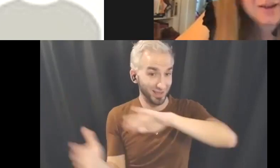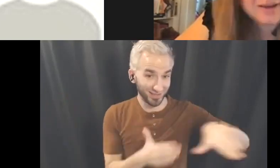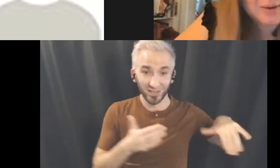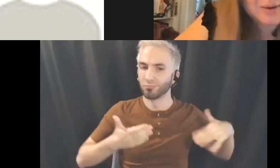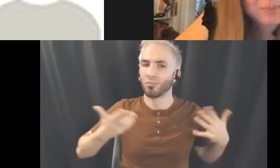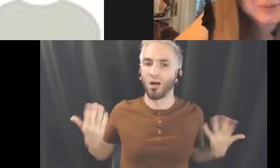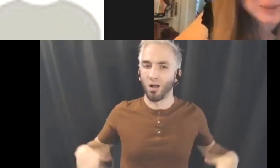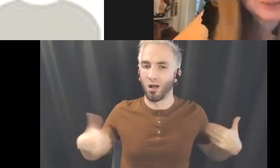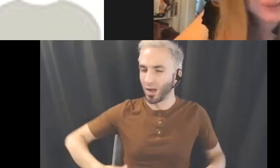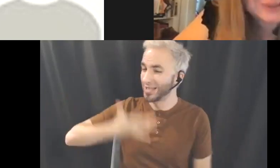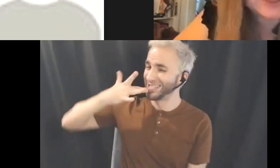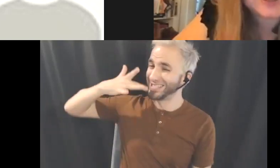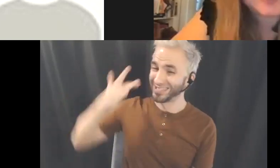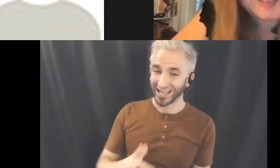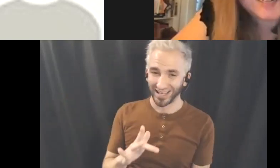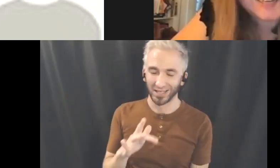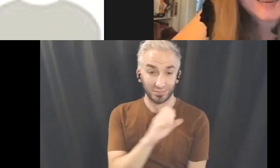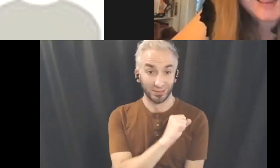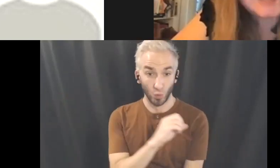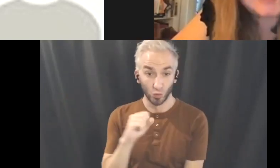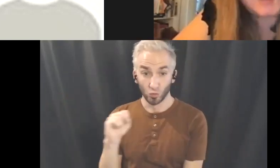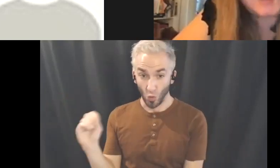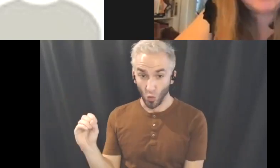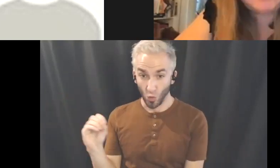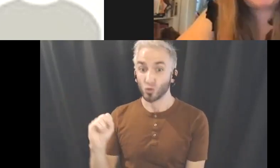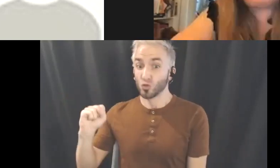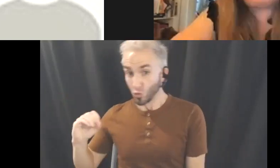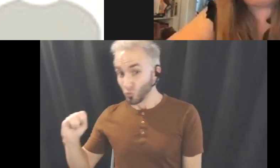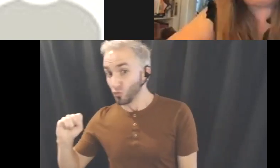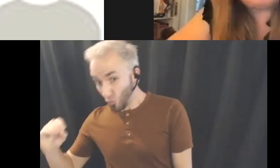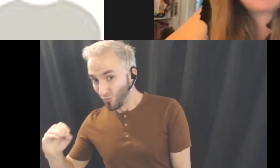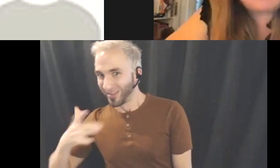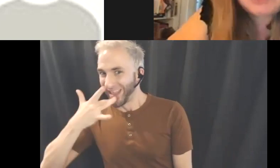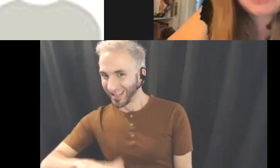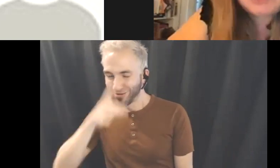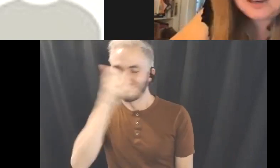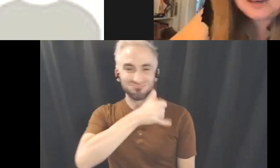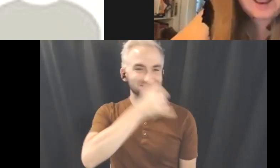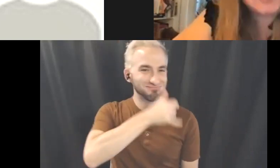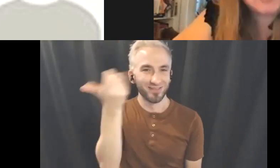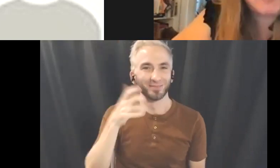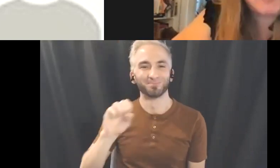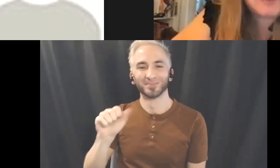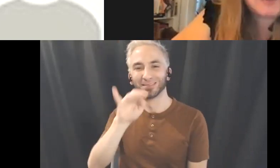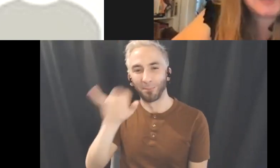We're so so so lucky to have Sammy Chien and the Chimerik 似不像 collective